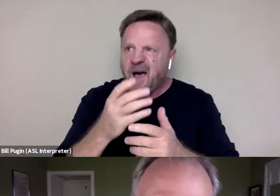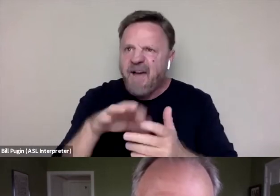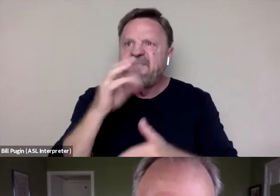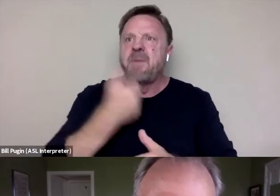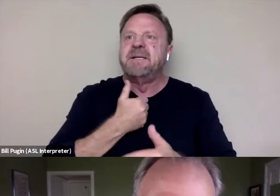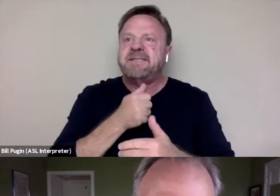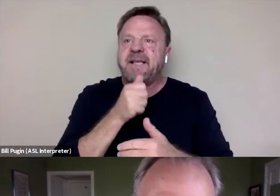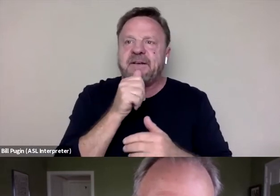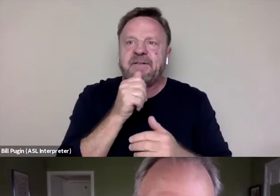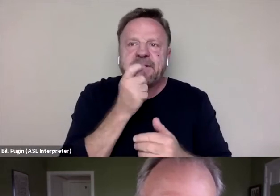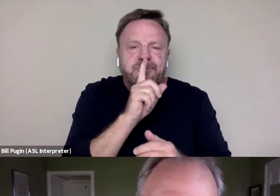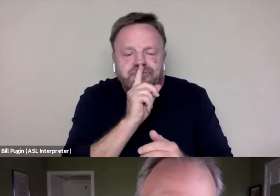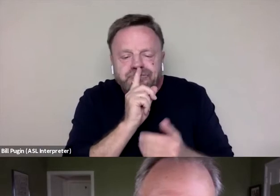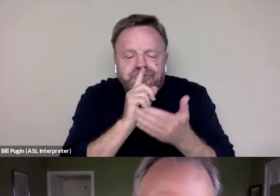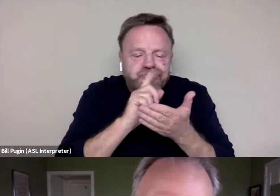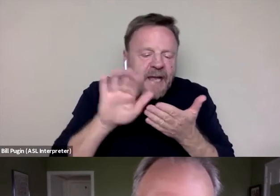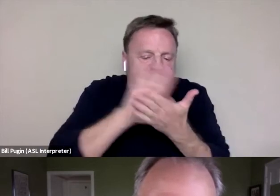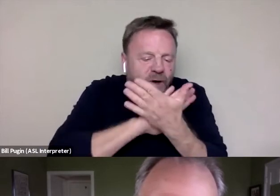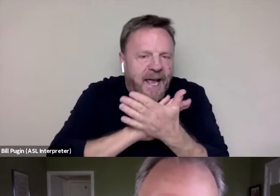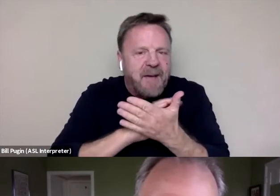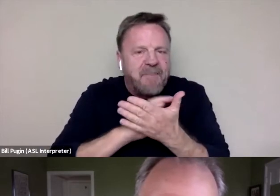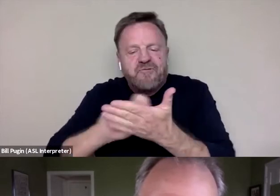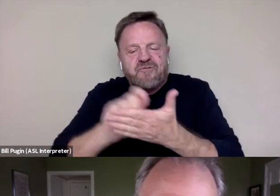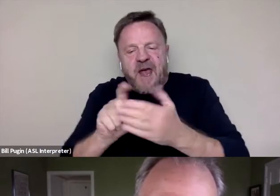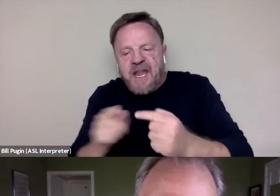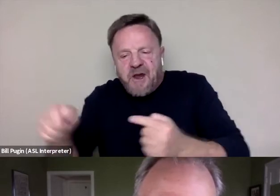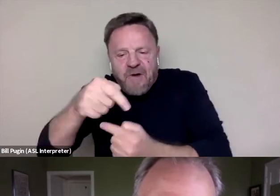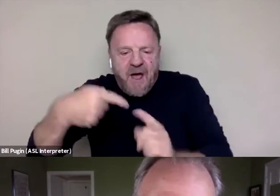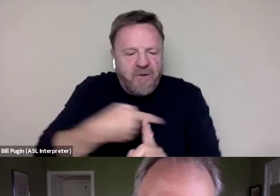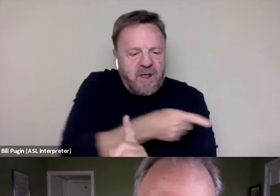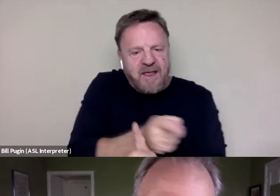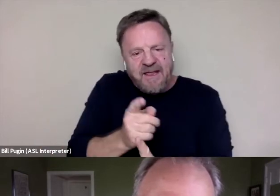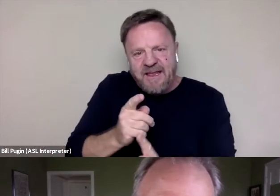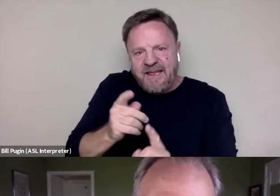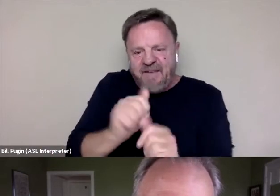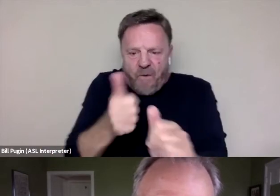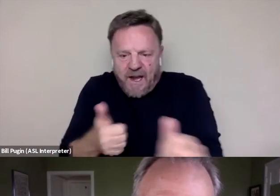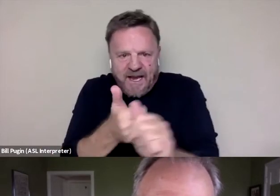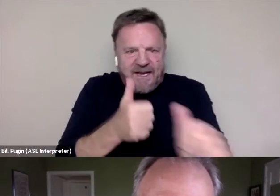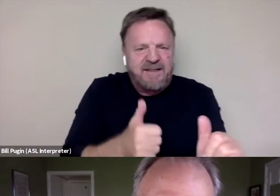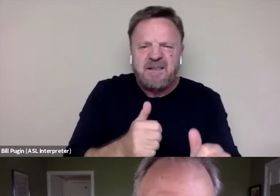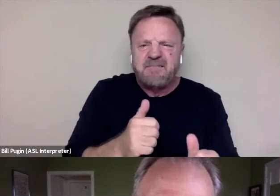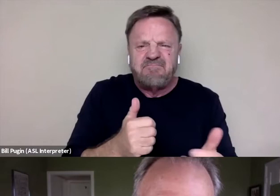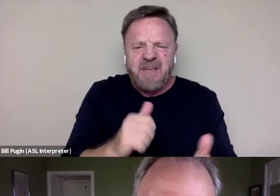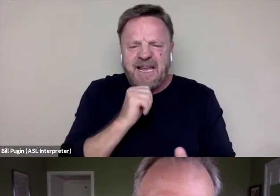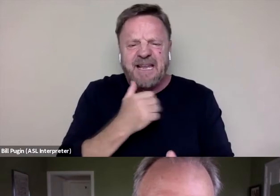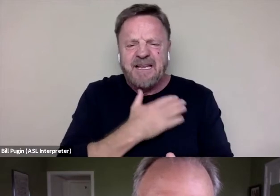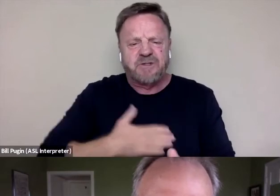writing around it, writing like around it, around it, around it so much that I didn't even enjoy writing it anymore.